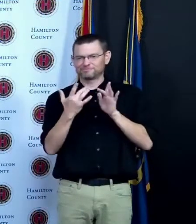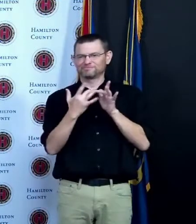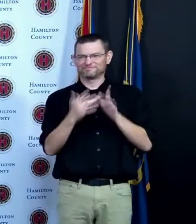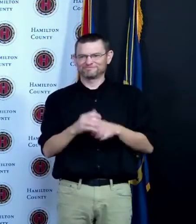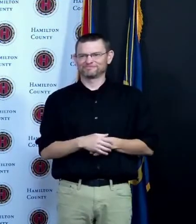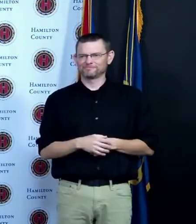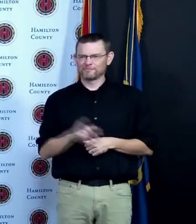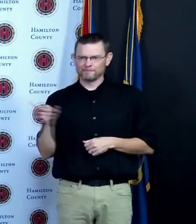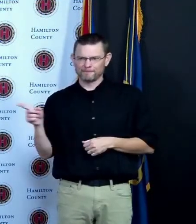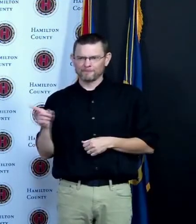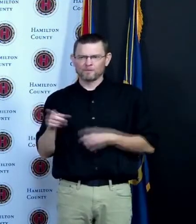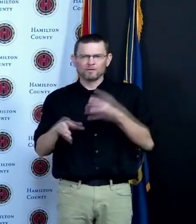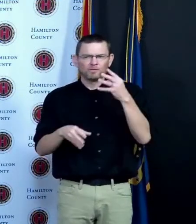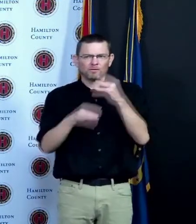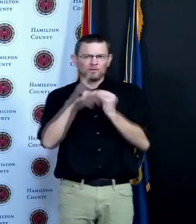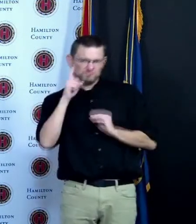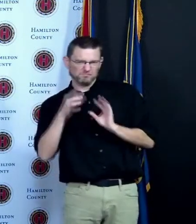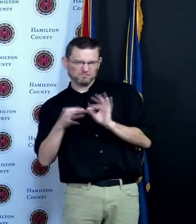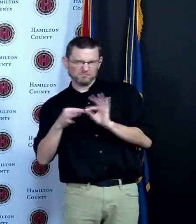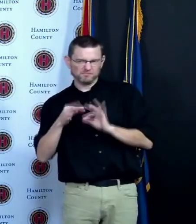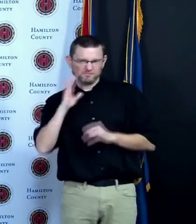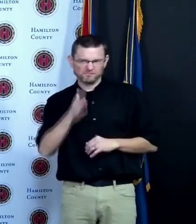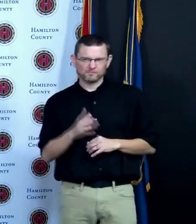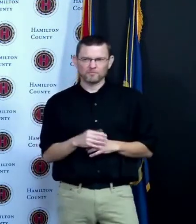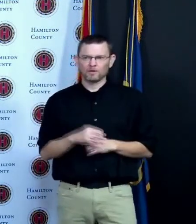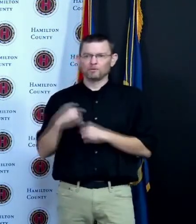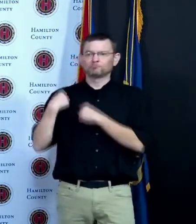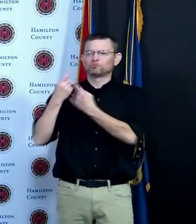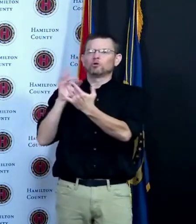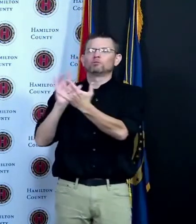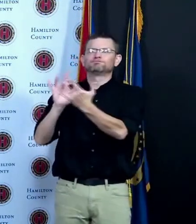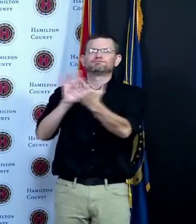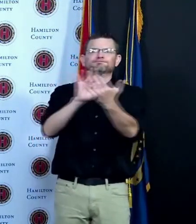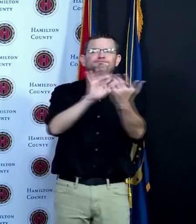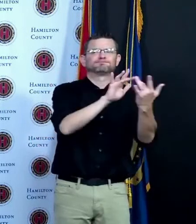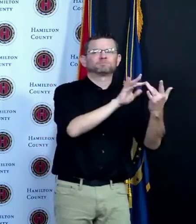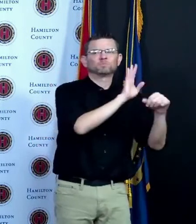also reaching out to businesses I've been making calls to local Chambers of Commerce